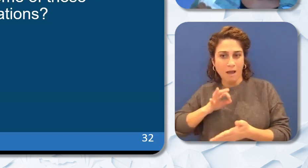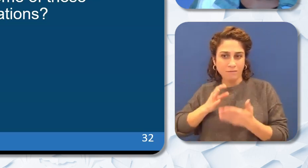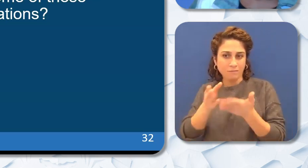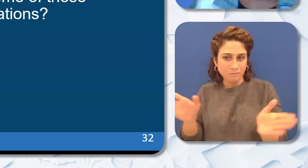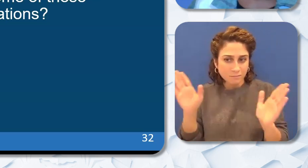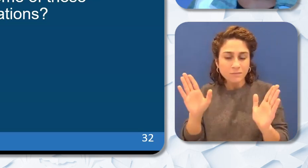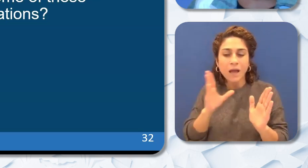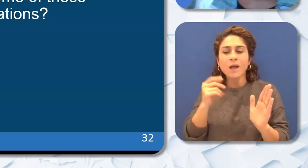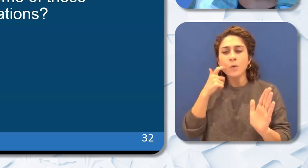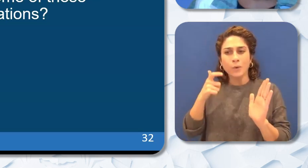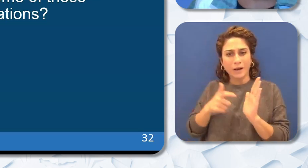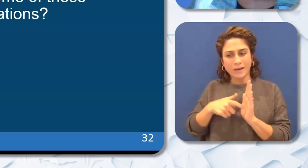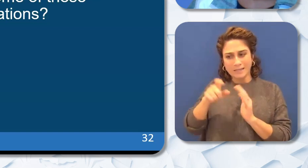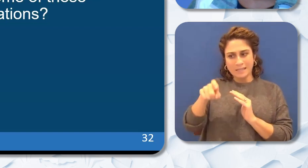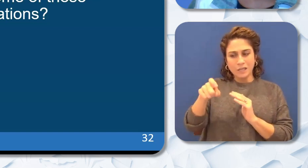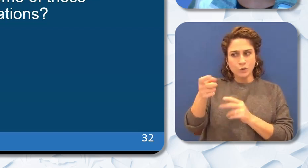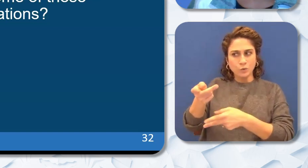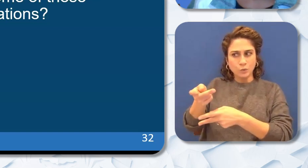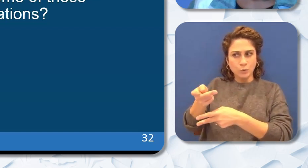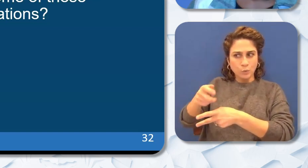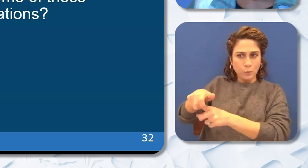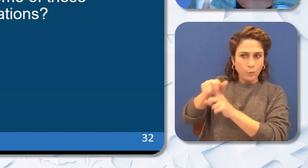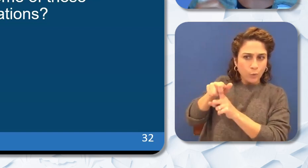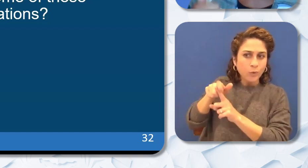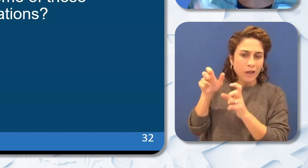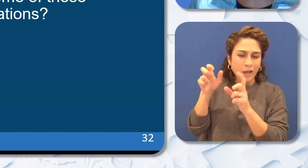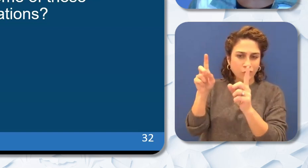recruit educators our State Superintendent has pushed for the Golden State Teacher